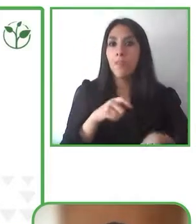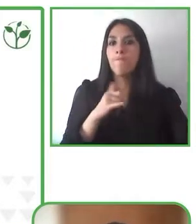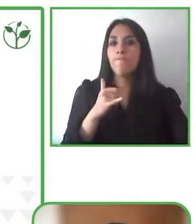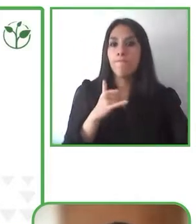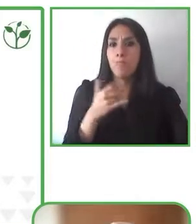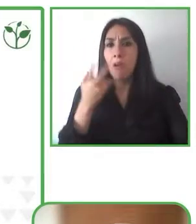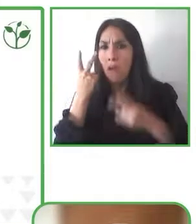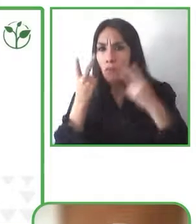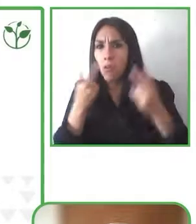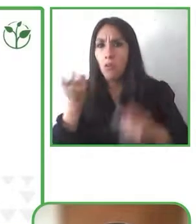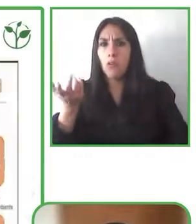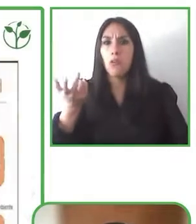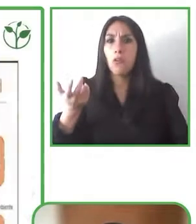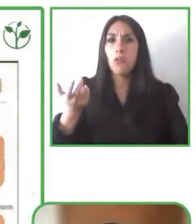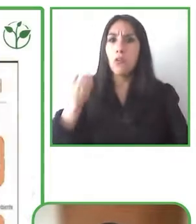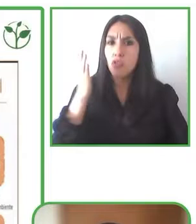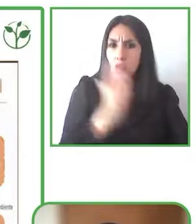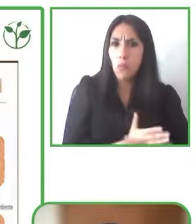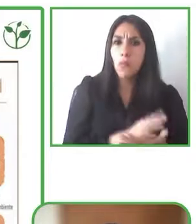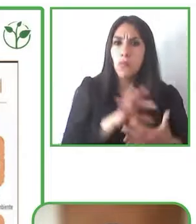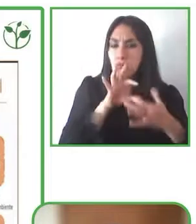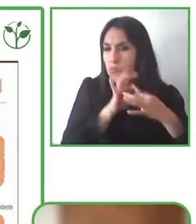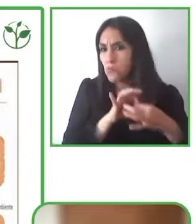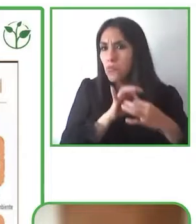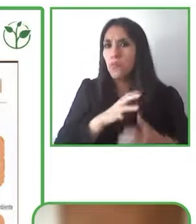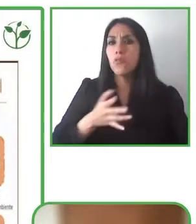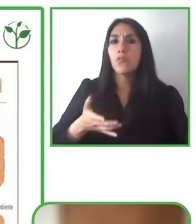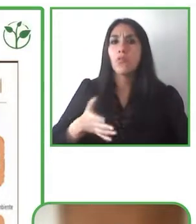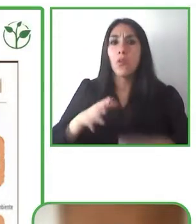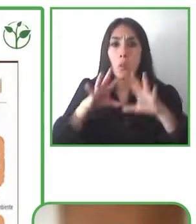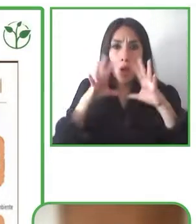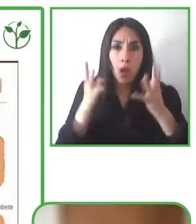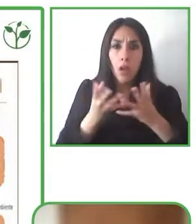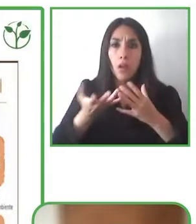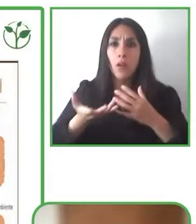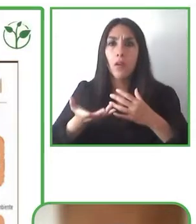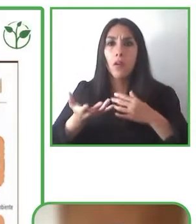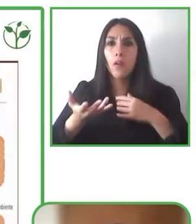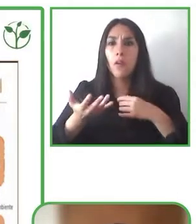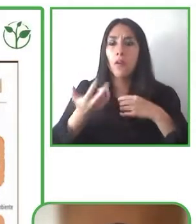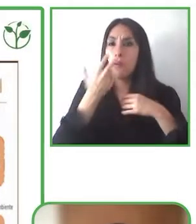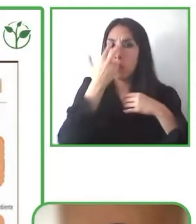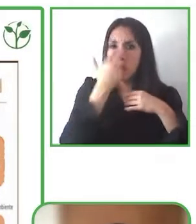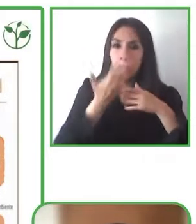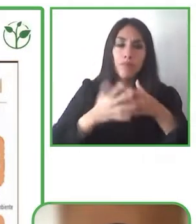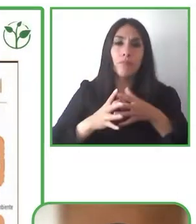have to join that world of those who cannot see.